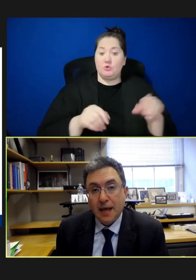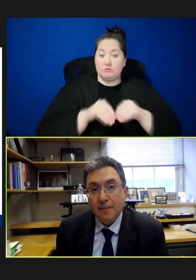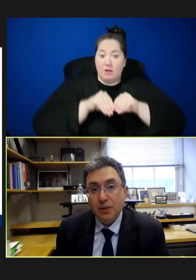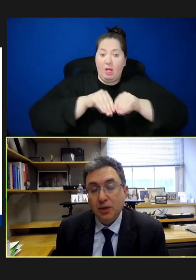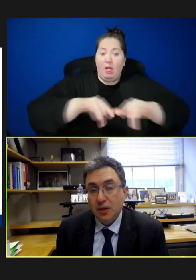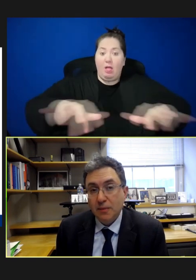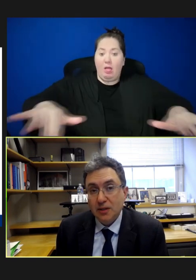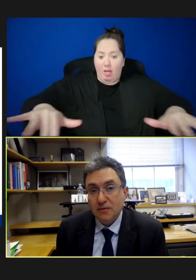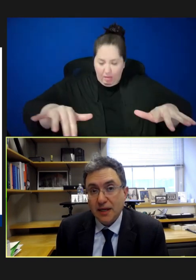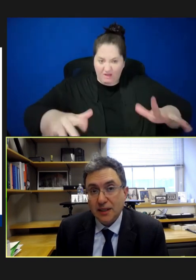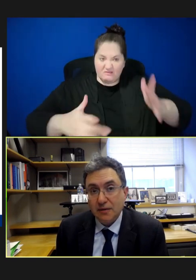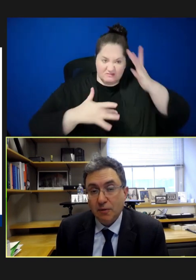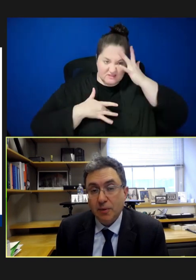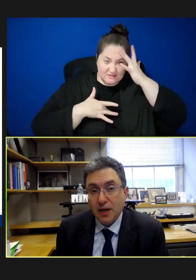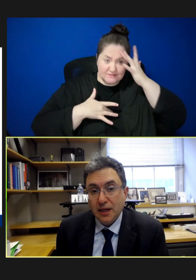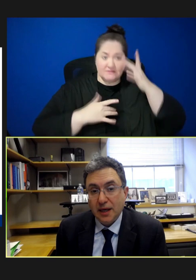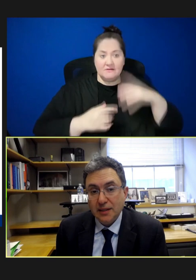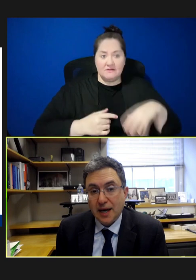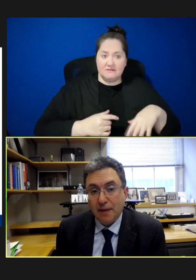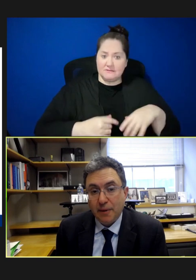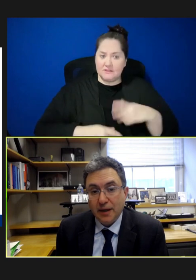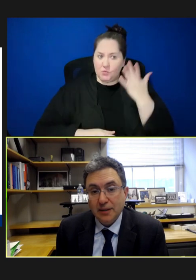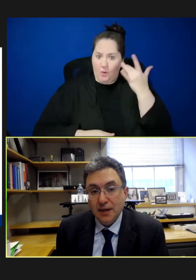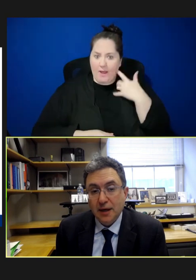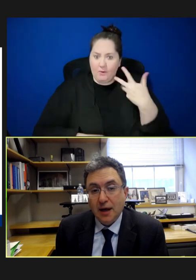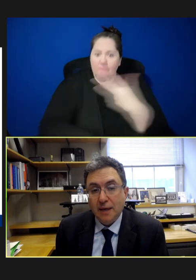and particularly the measles vaccine for protecting against outbreaks.